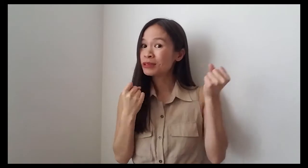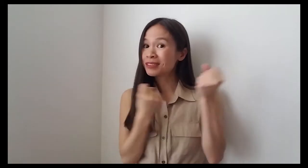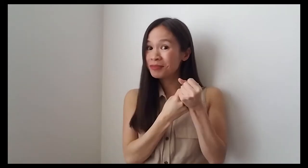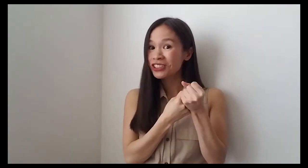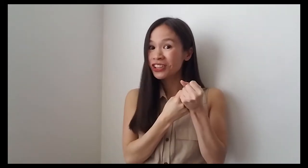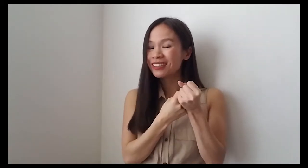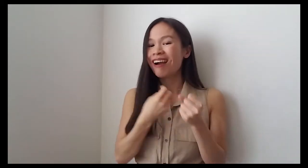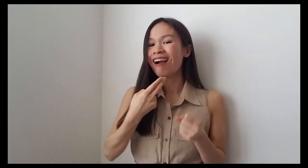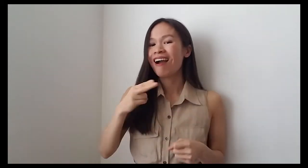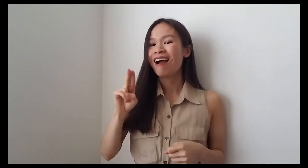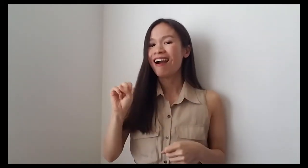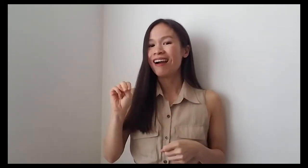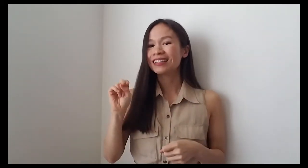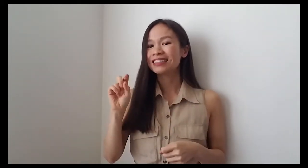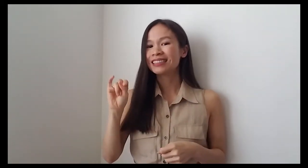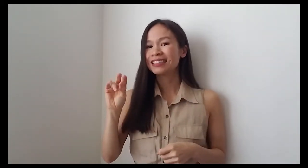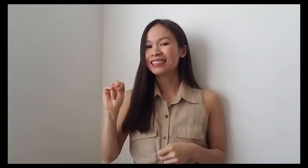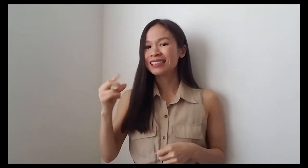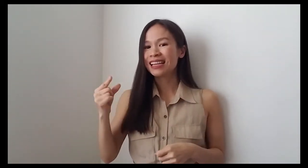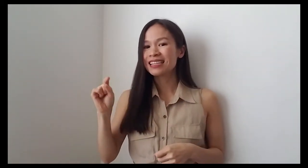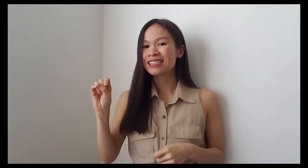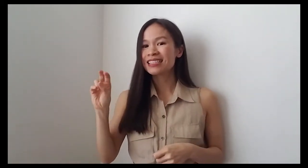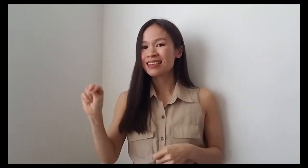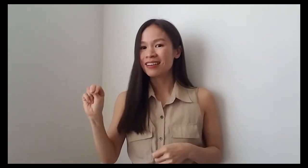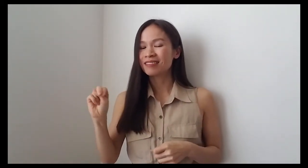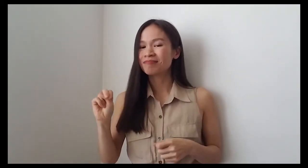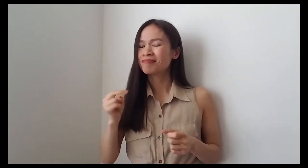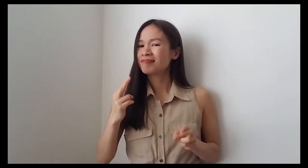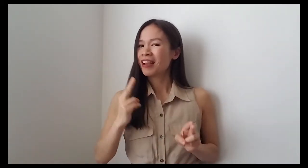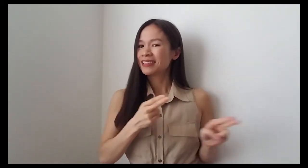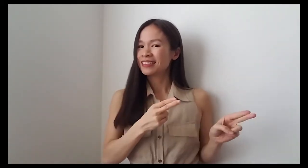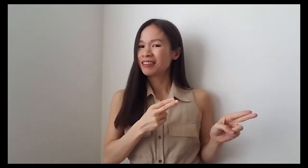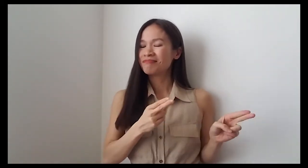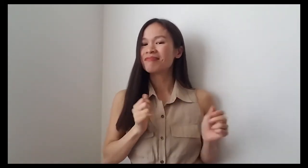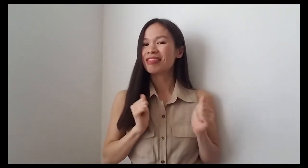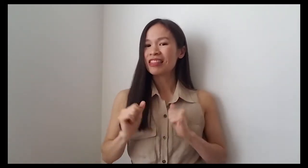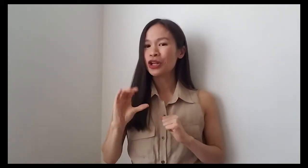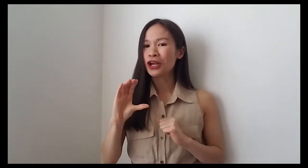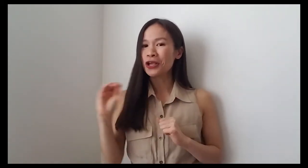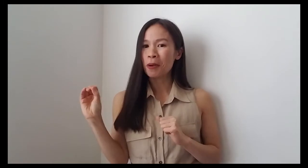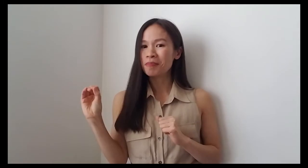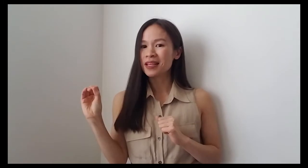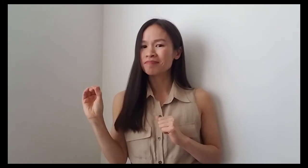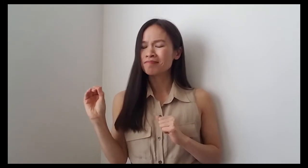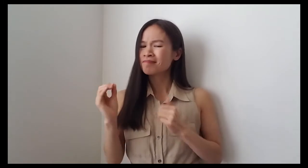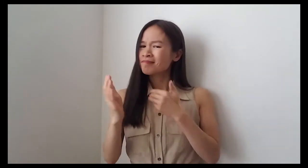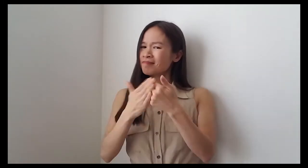The following reading is powered by the Huntington Theatre Company.